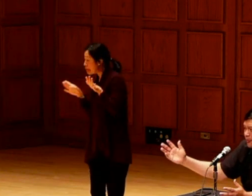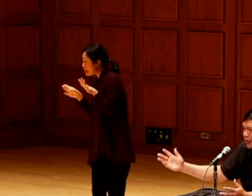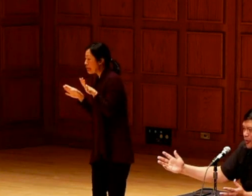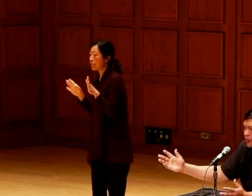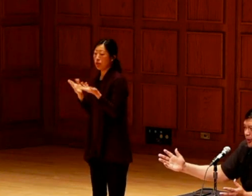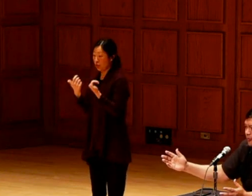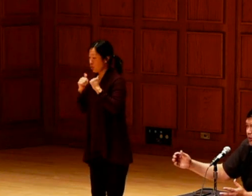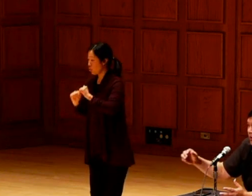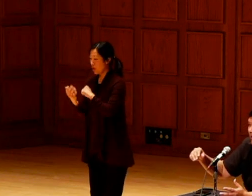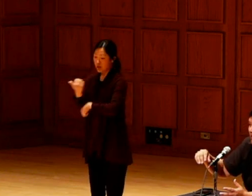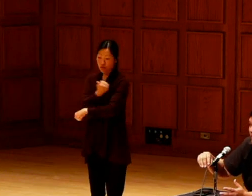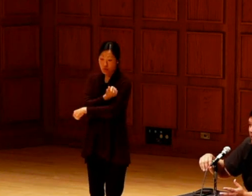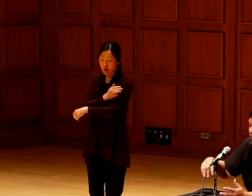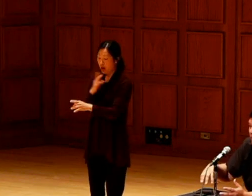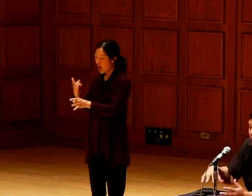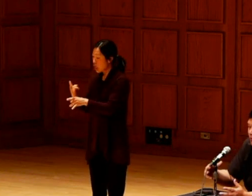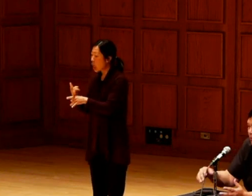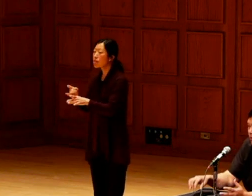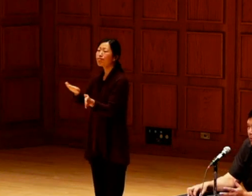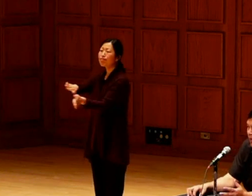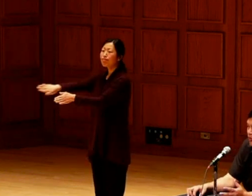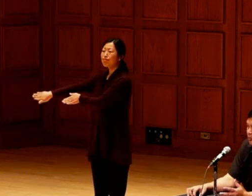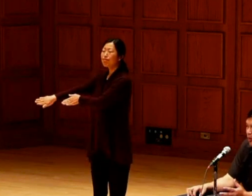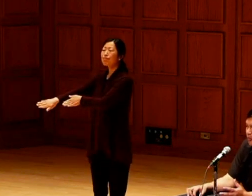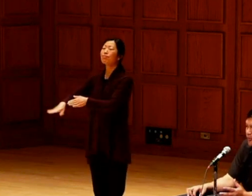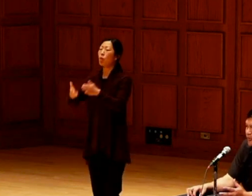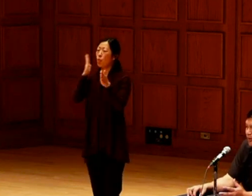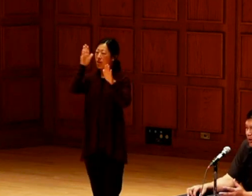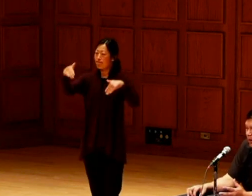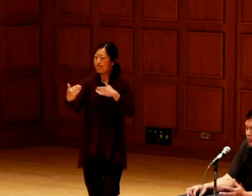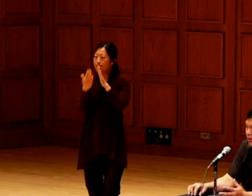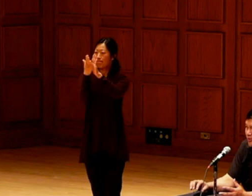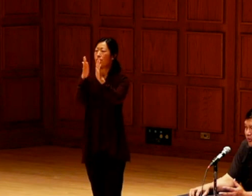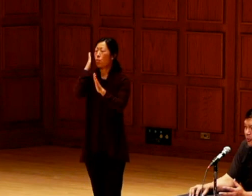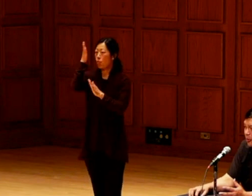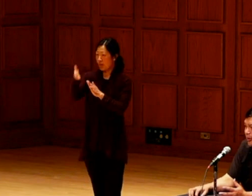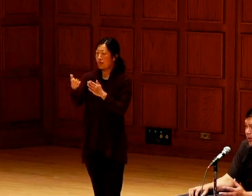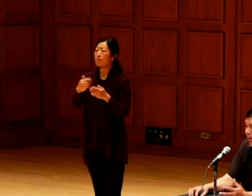They are not going to put their heads in the sand and turn to drugs